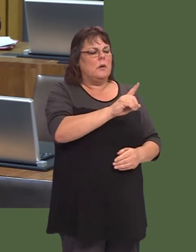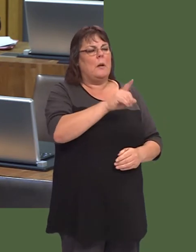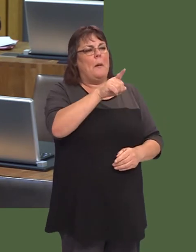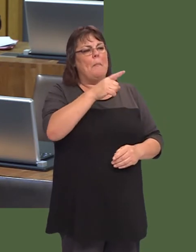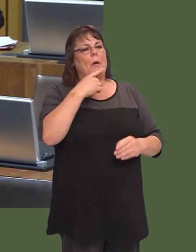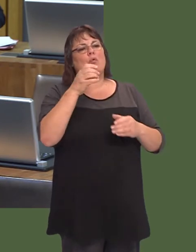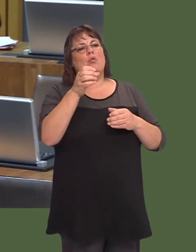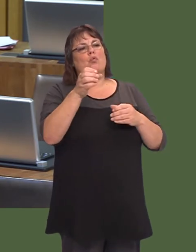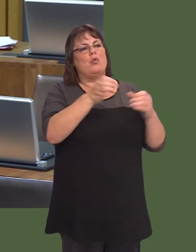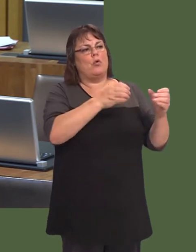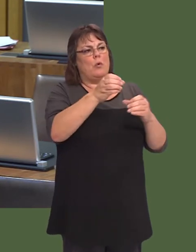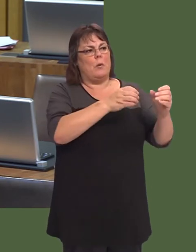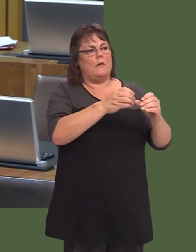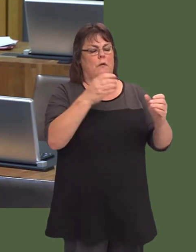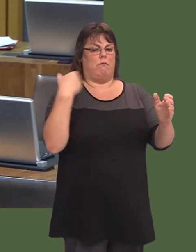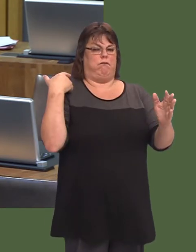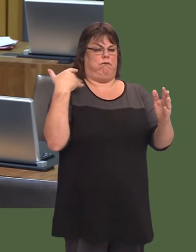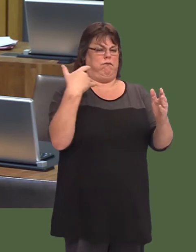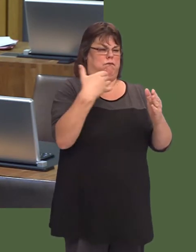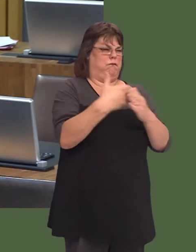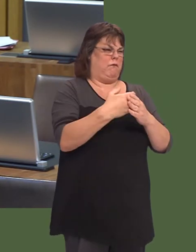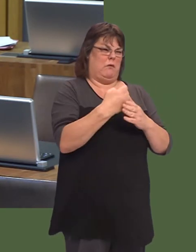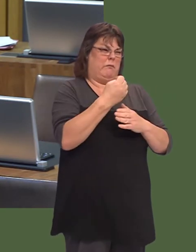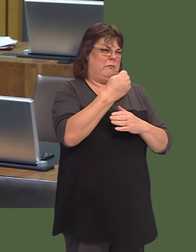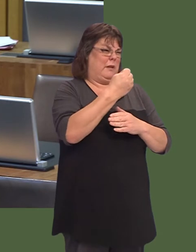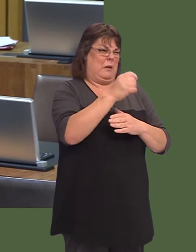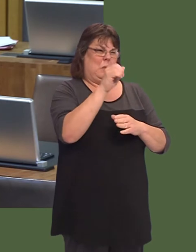mewn ysbytaiórym niín mynd yn Ùl degawdau nawróy mwyaf iír gorllewin rych chiín mynd,